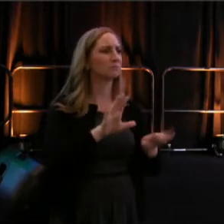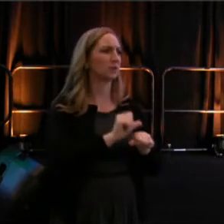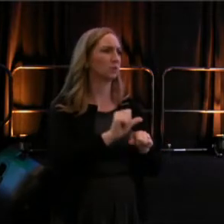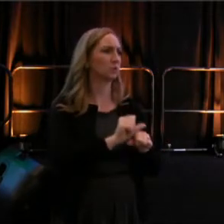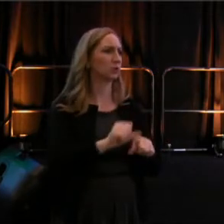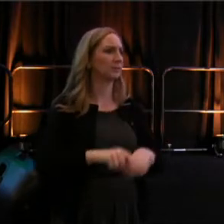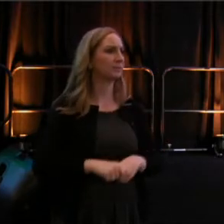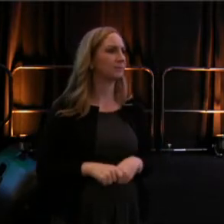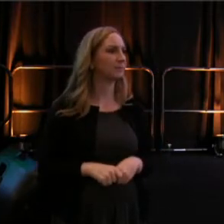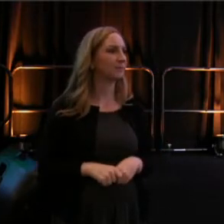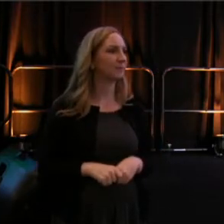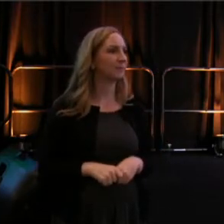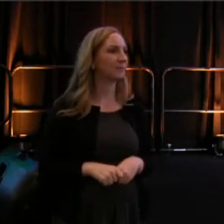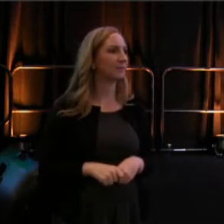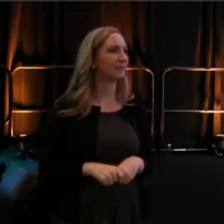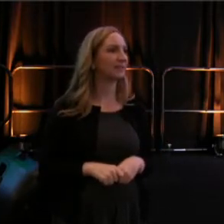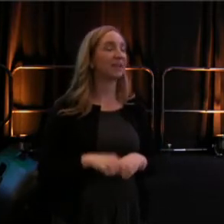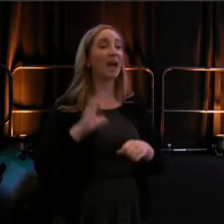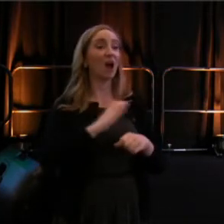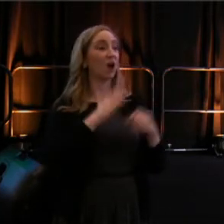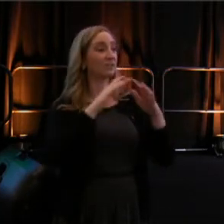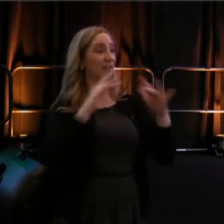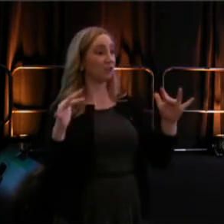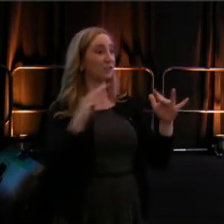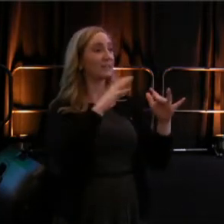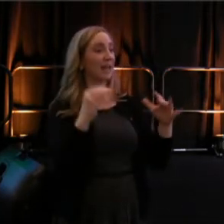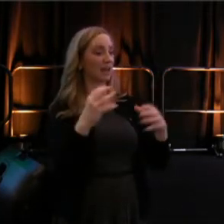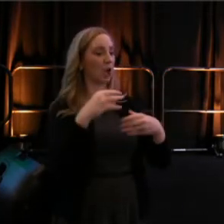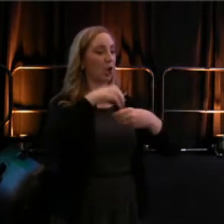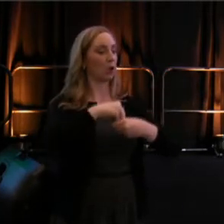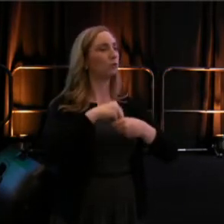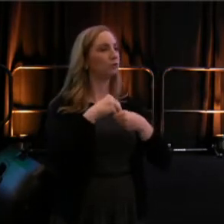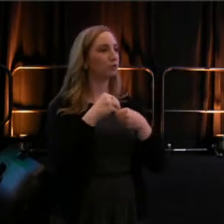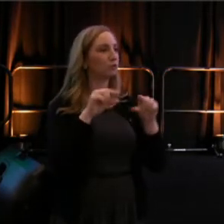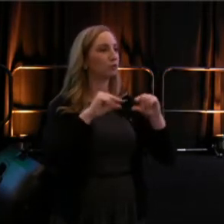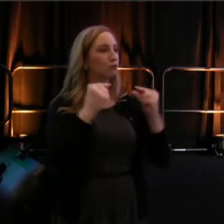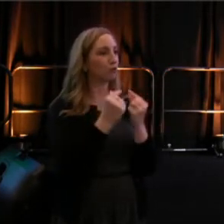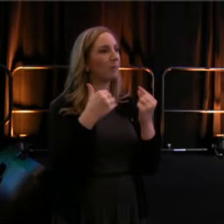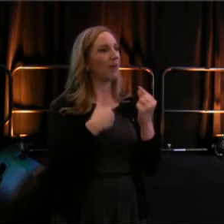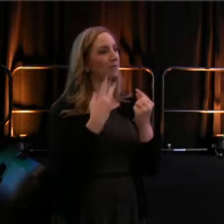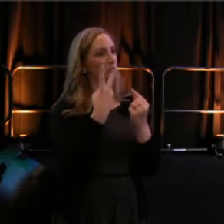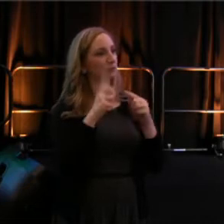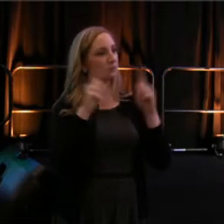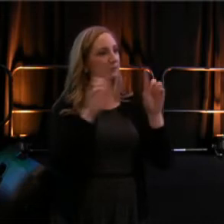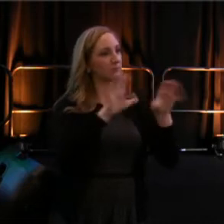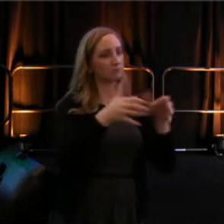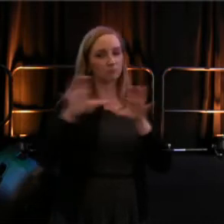Our equity diversity and inclusion institute convened cohorts of theaters, at the National Endowment for the Arts,